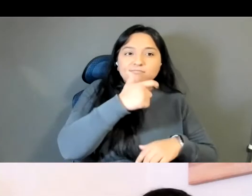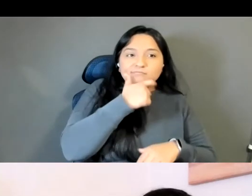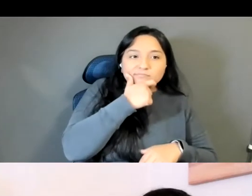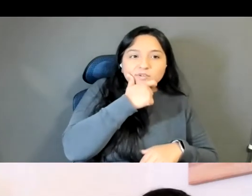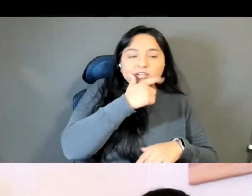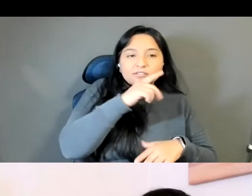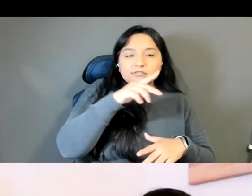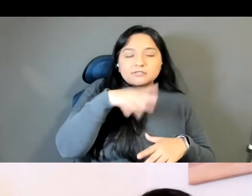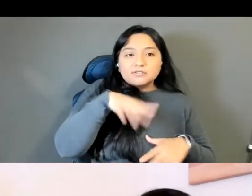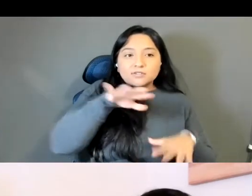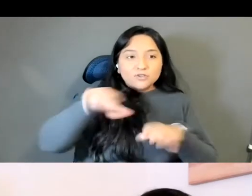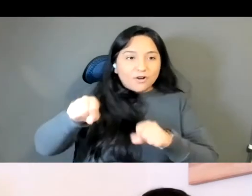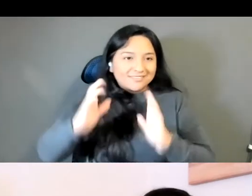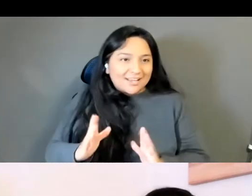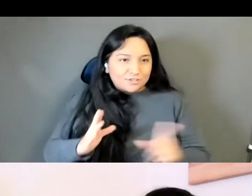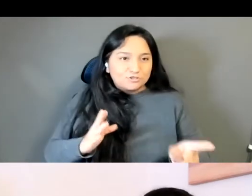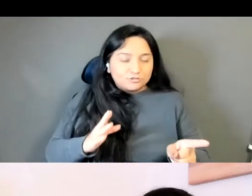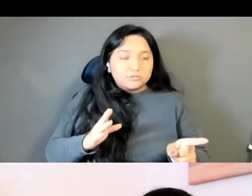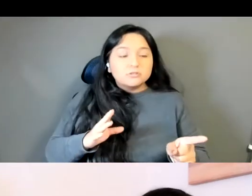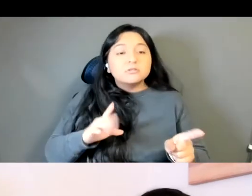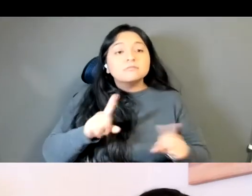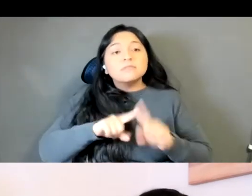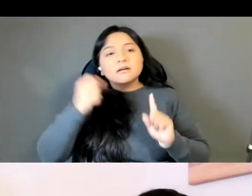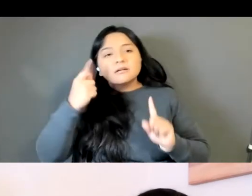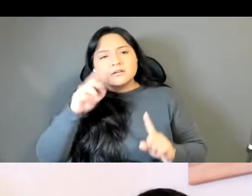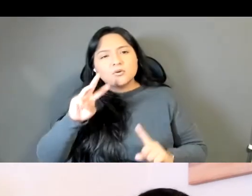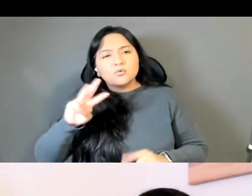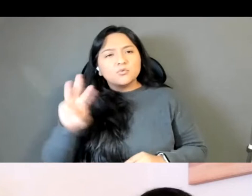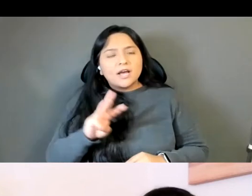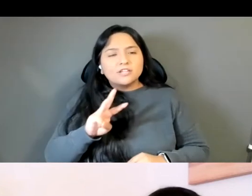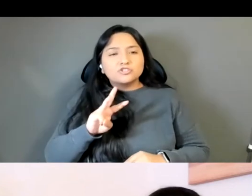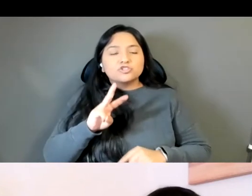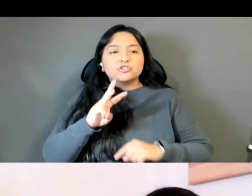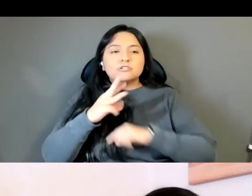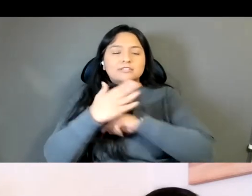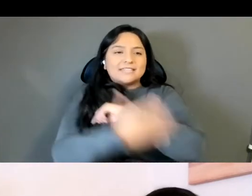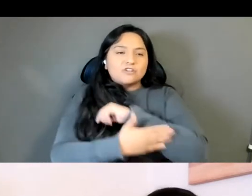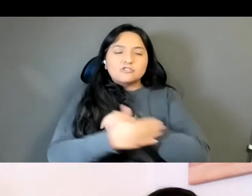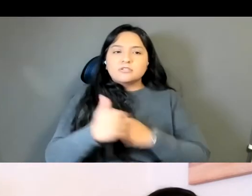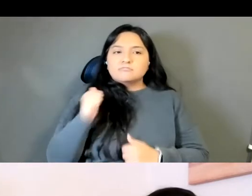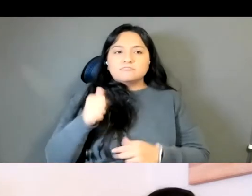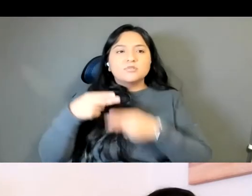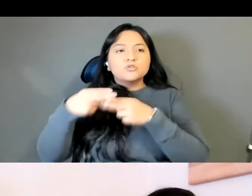But the reason why Western countries refused to call the country Myanmar for so long, it's because of the dictatorship.